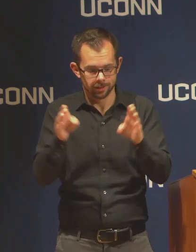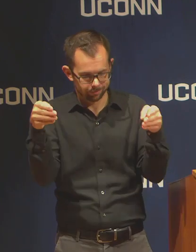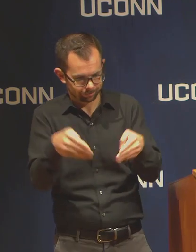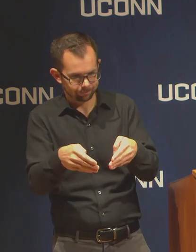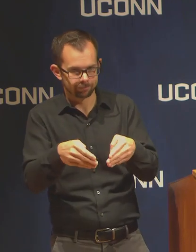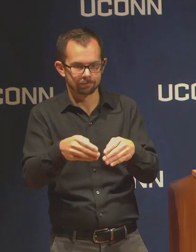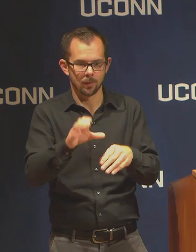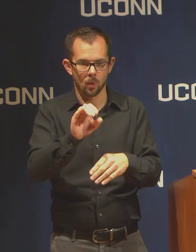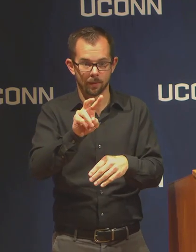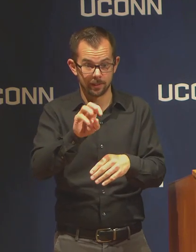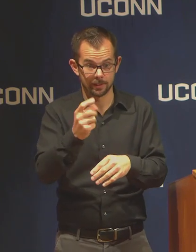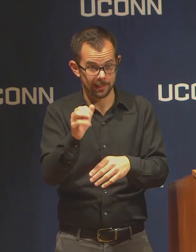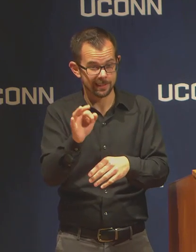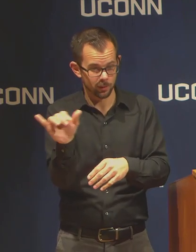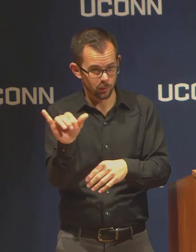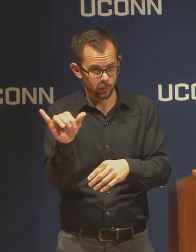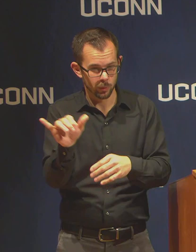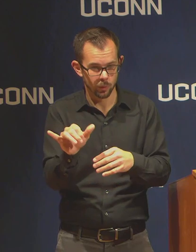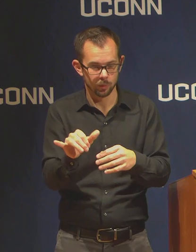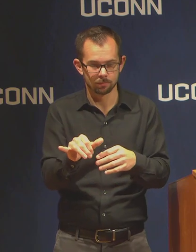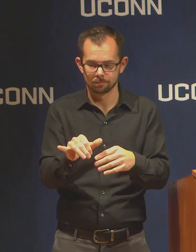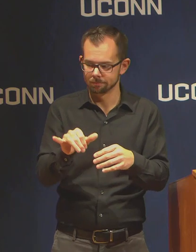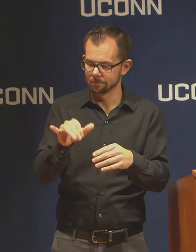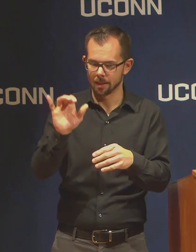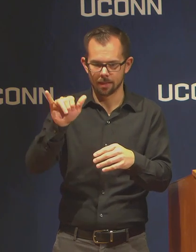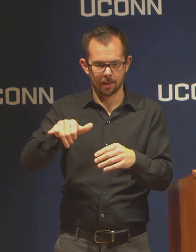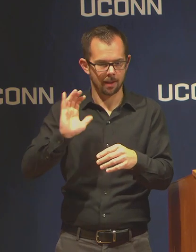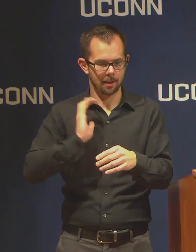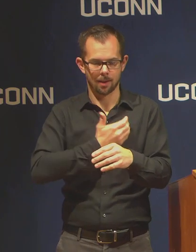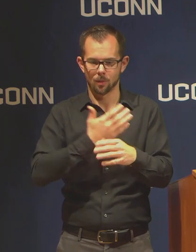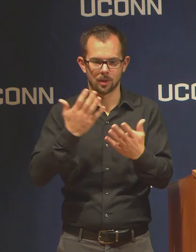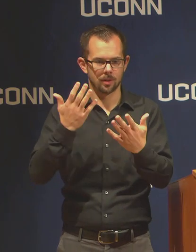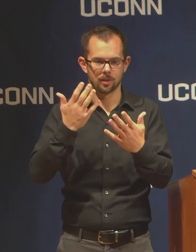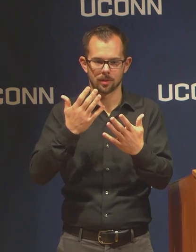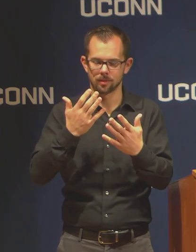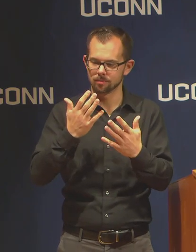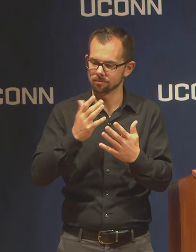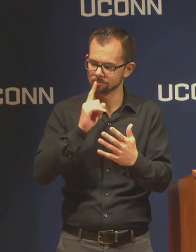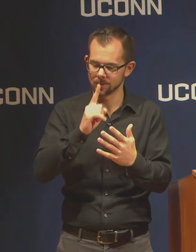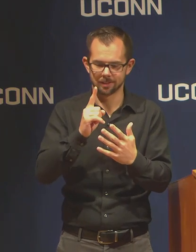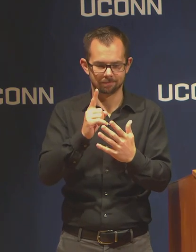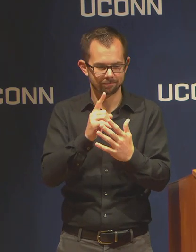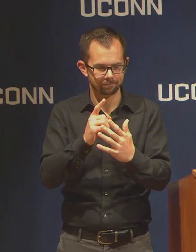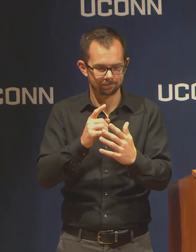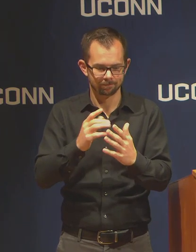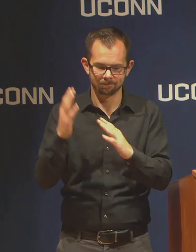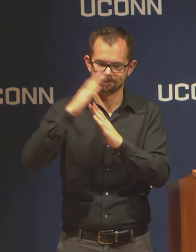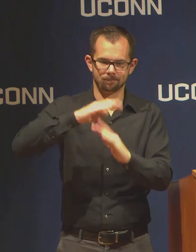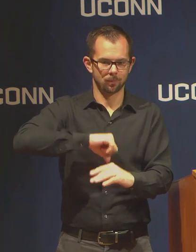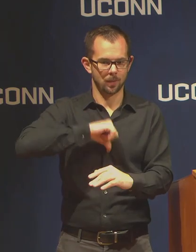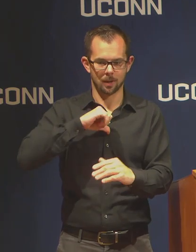This is what a great university does in responding to a societal need.